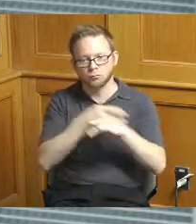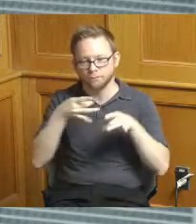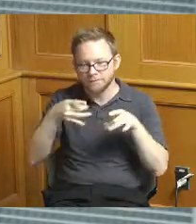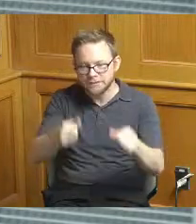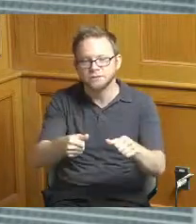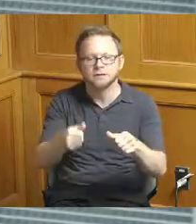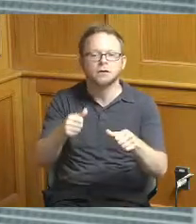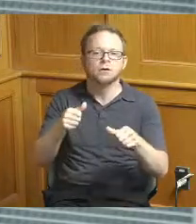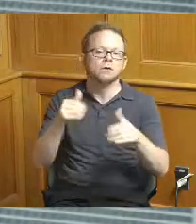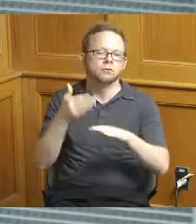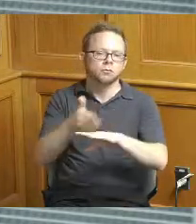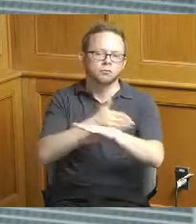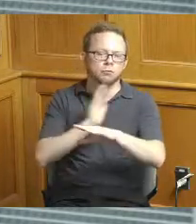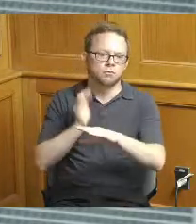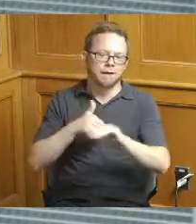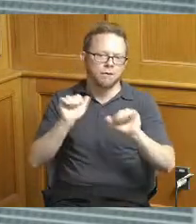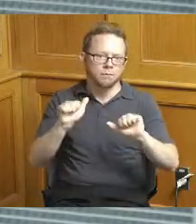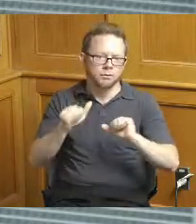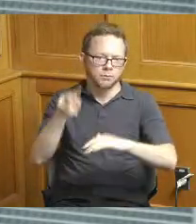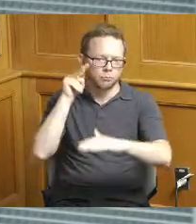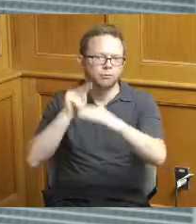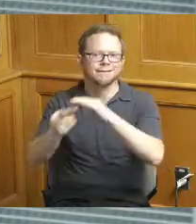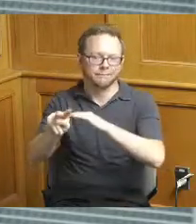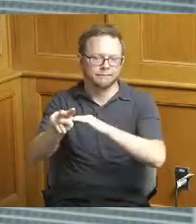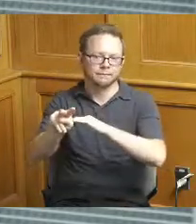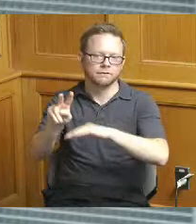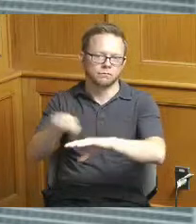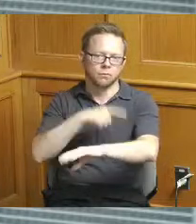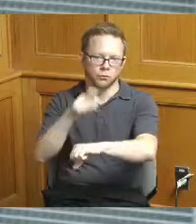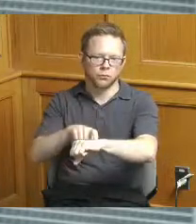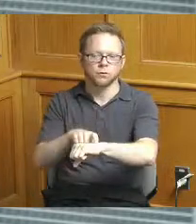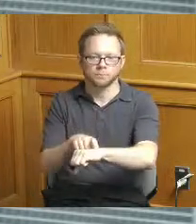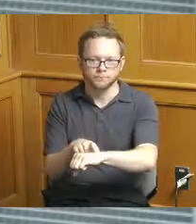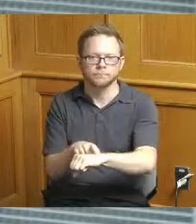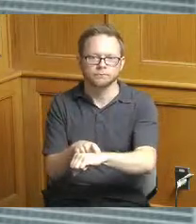but you know I do share kind of Diana's concerns that you know we're we're fighting the good battle